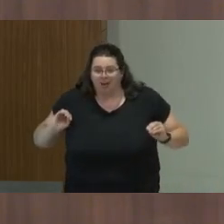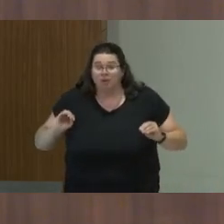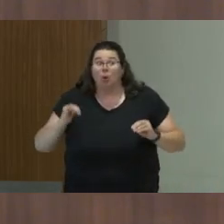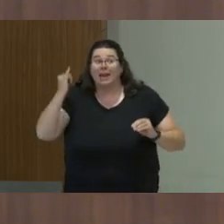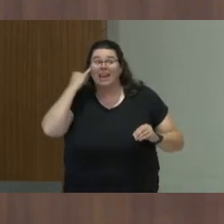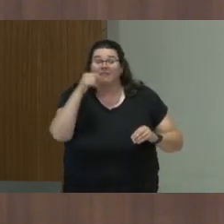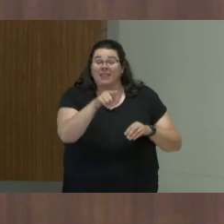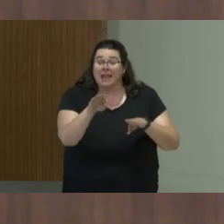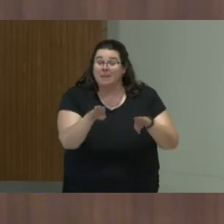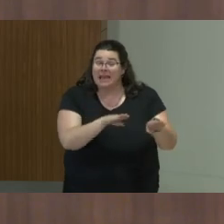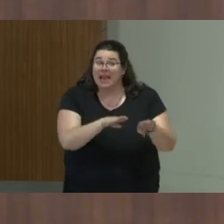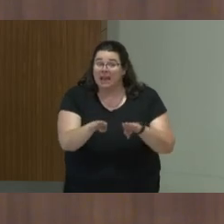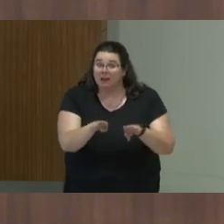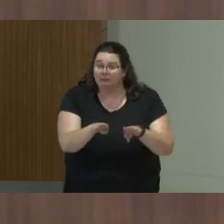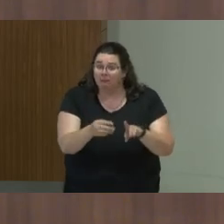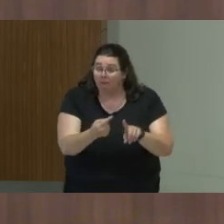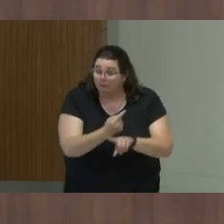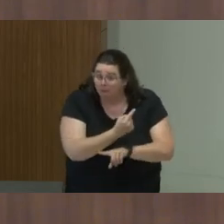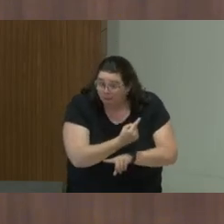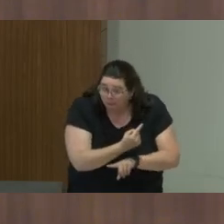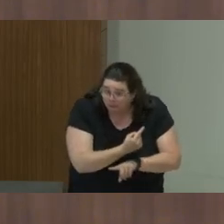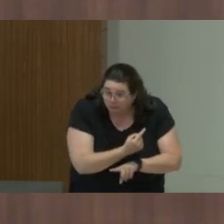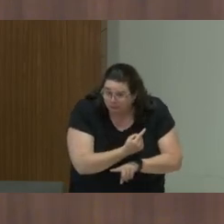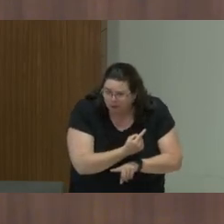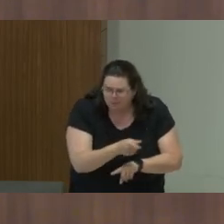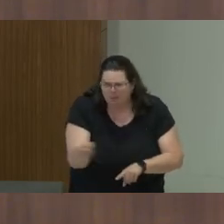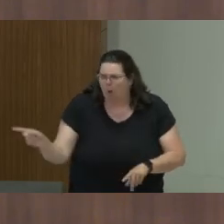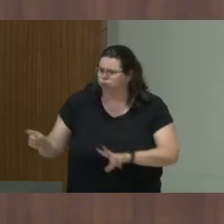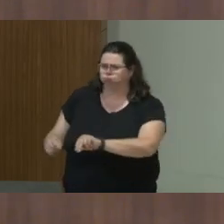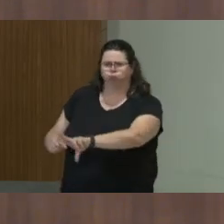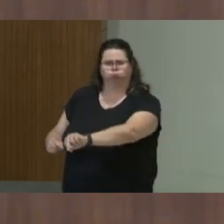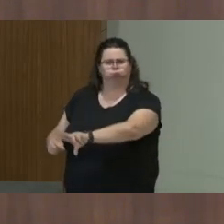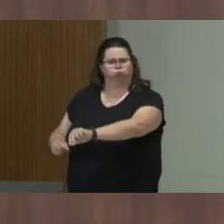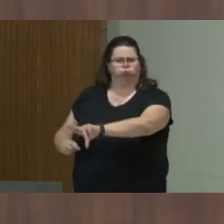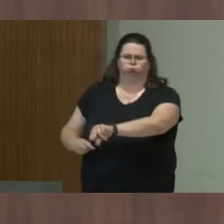counter to expectations, people would rather be cognitive dissonance about it and ignore that